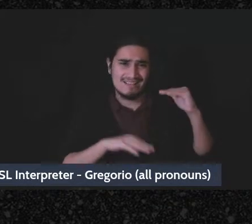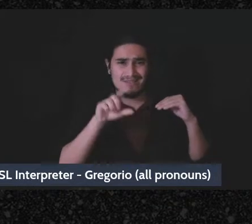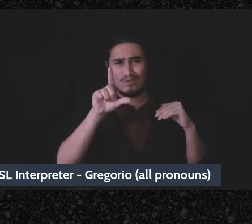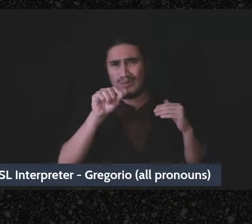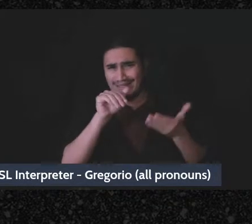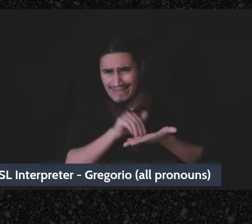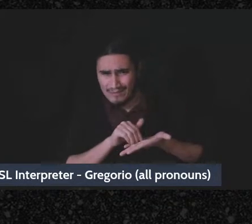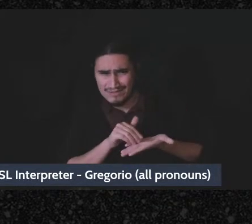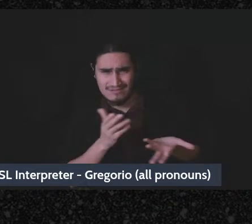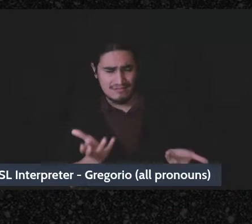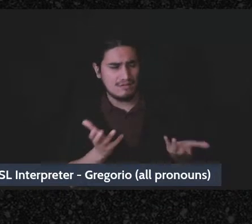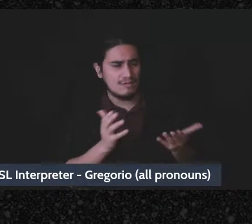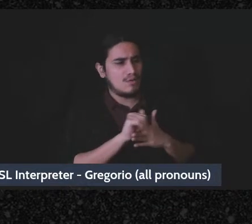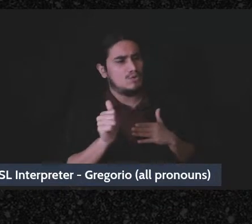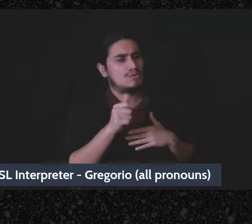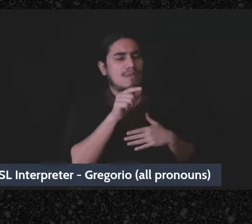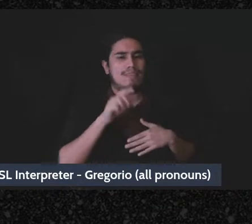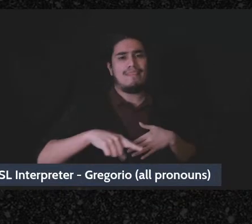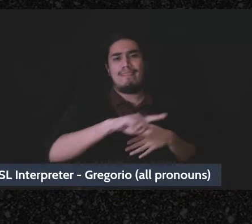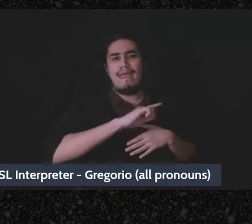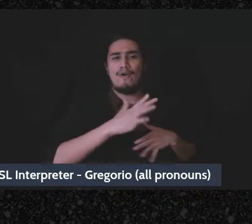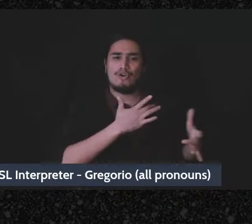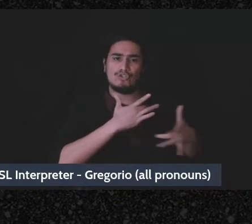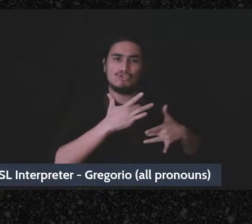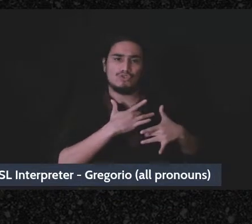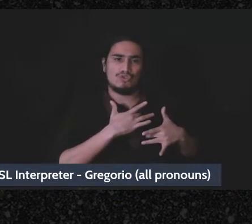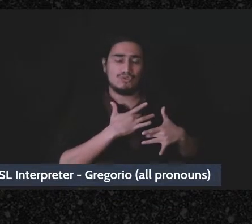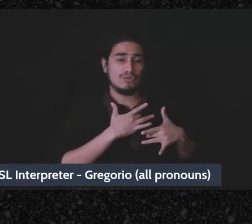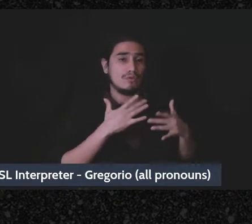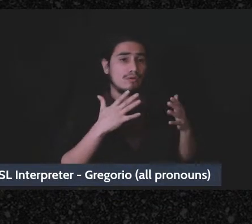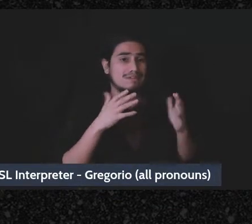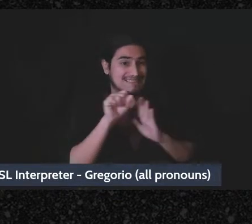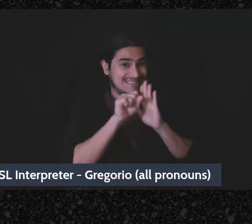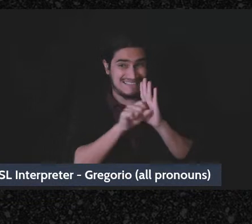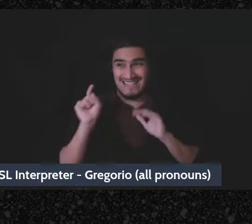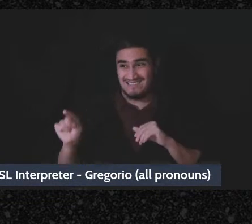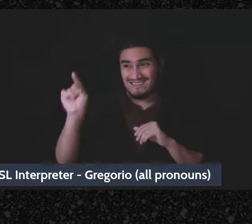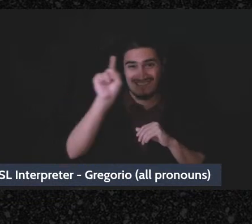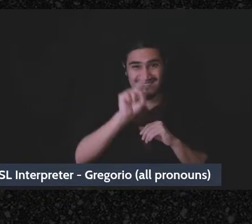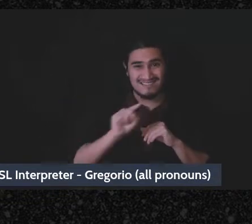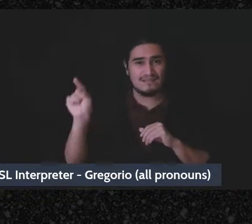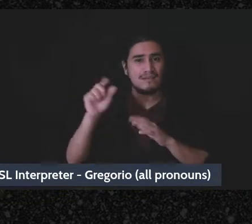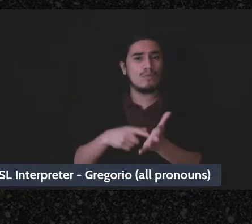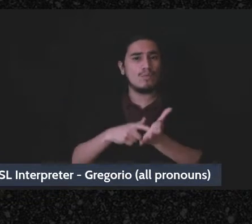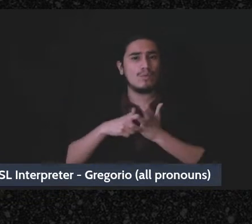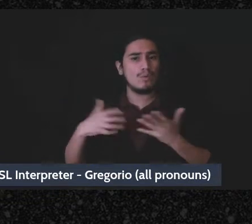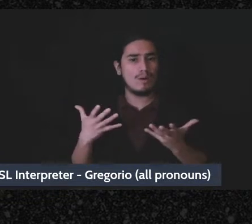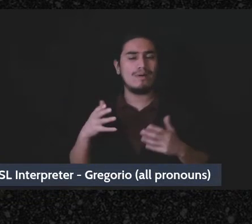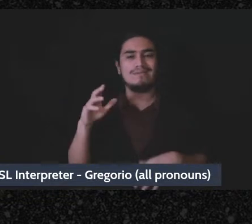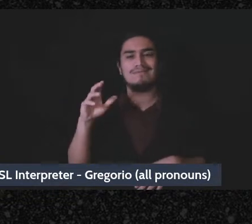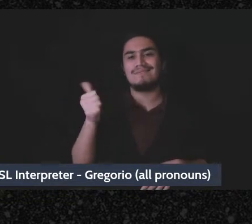the bigger concern is that a lot of states have started to require1099k’s